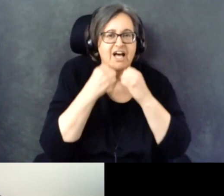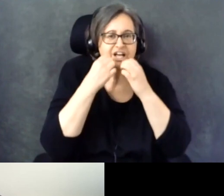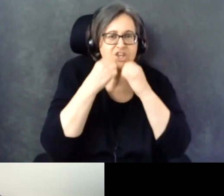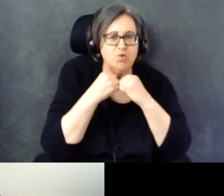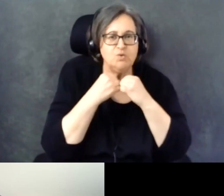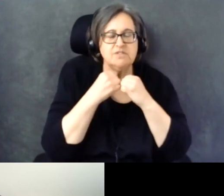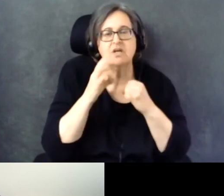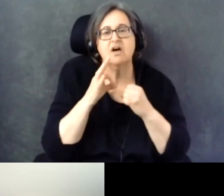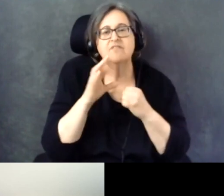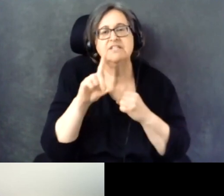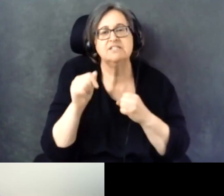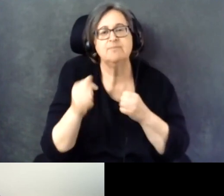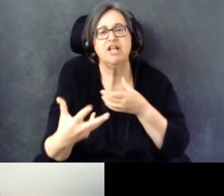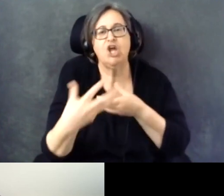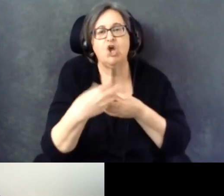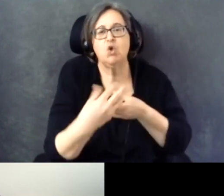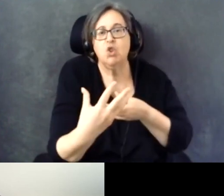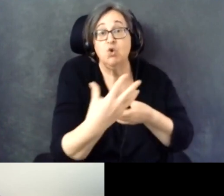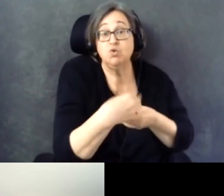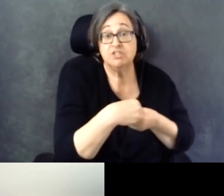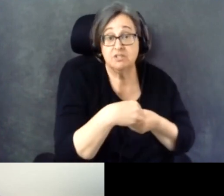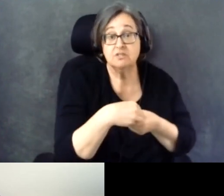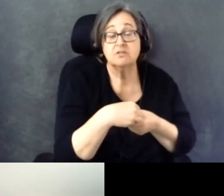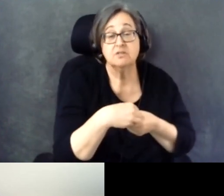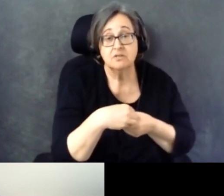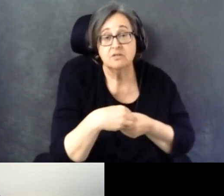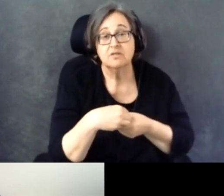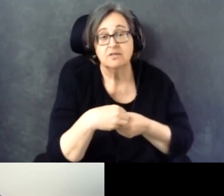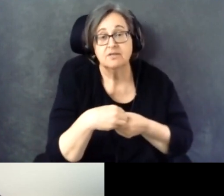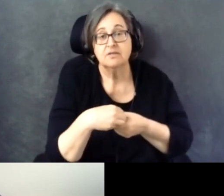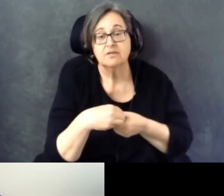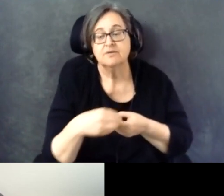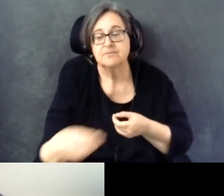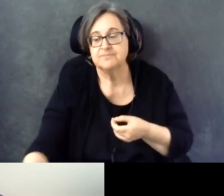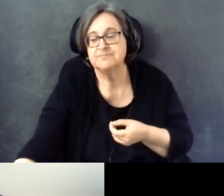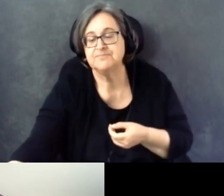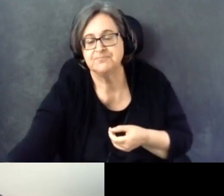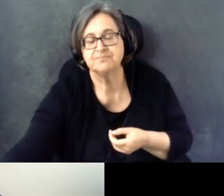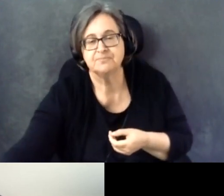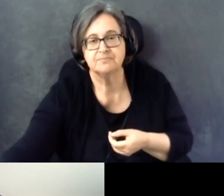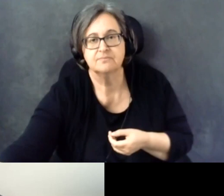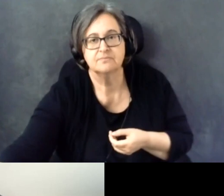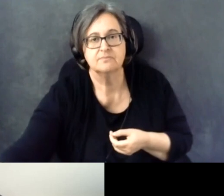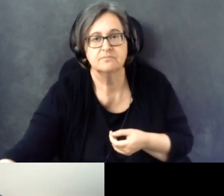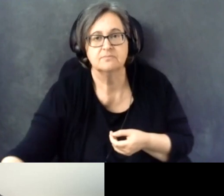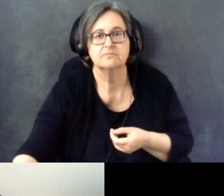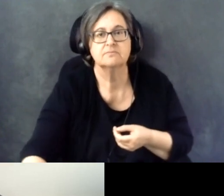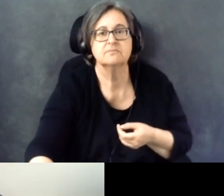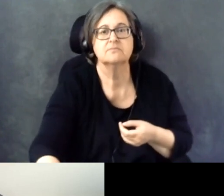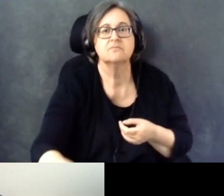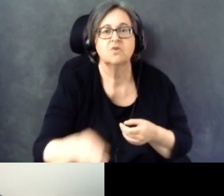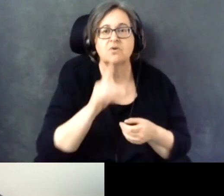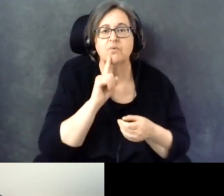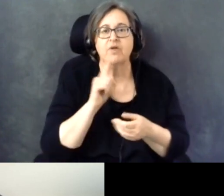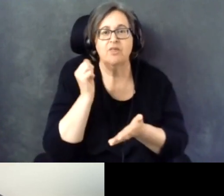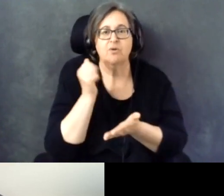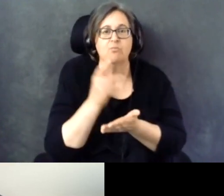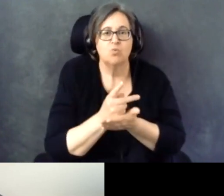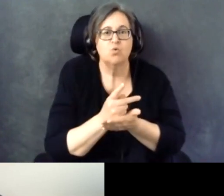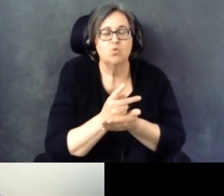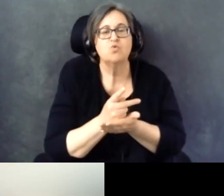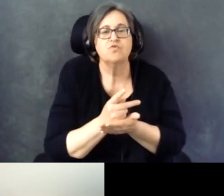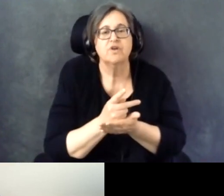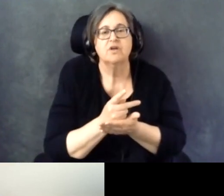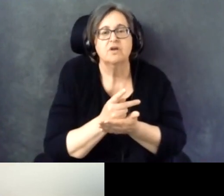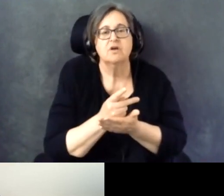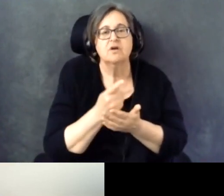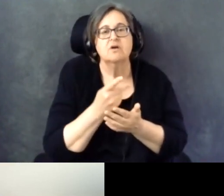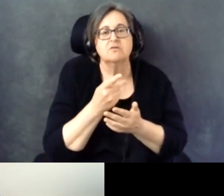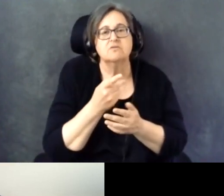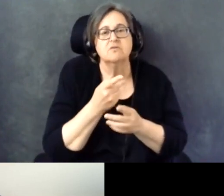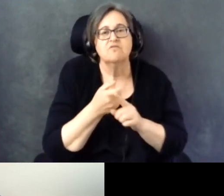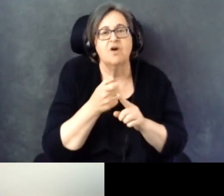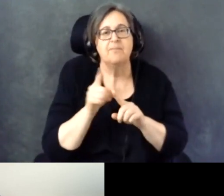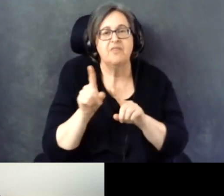inclusion that were highly approved of by the survey by the respondent, I would say